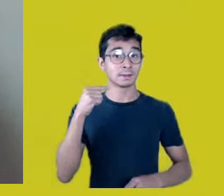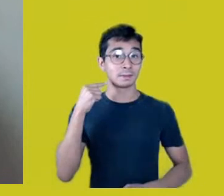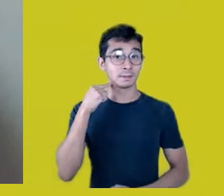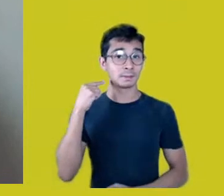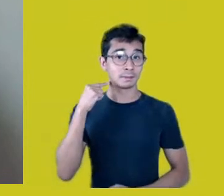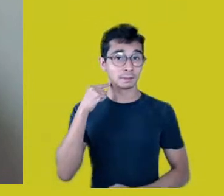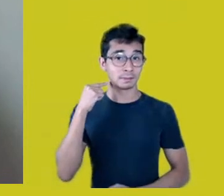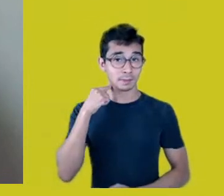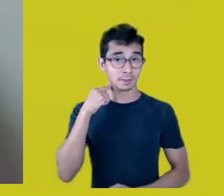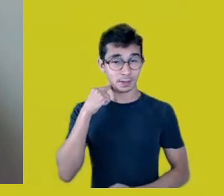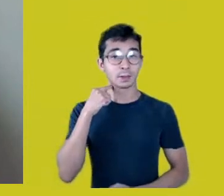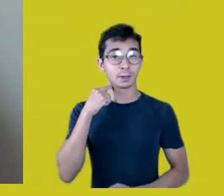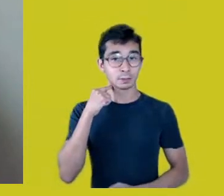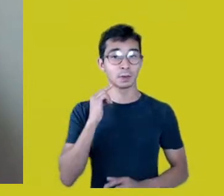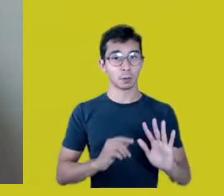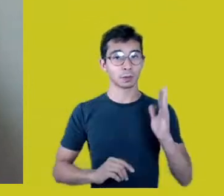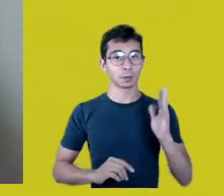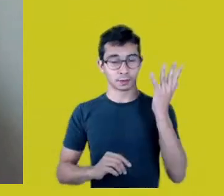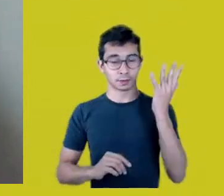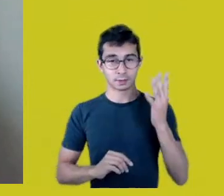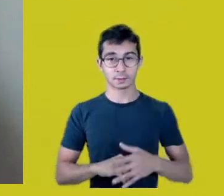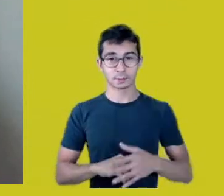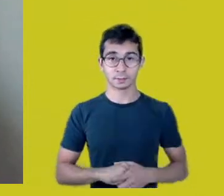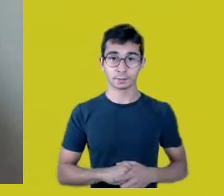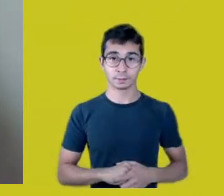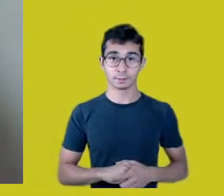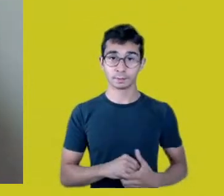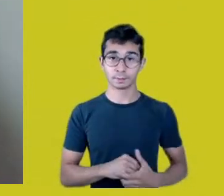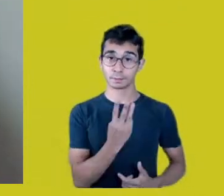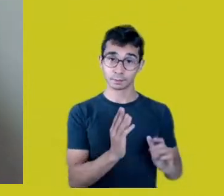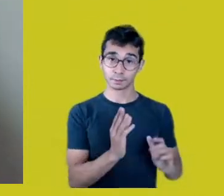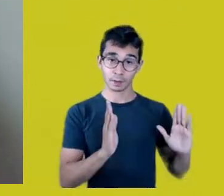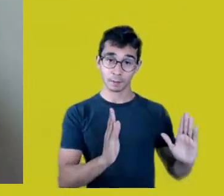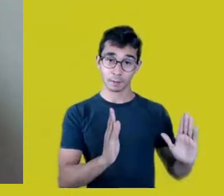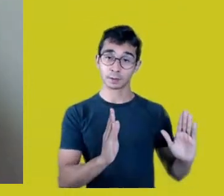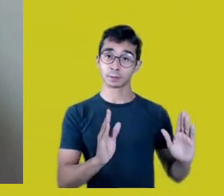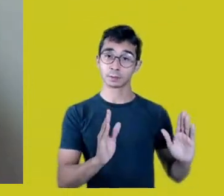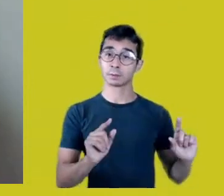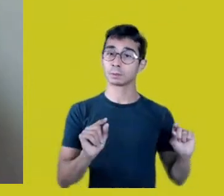and is a place where, within the group itself,